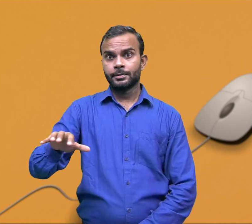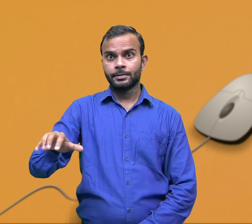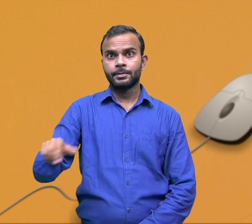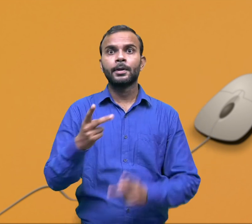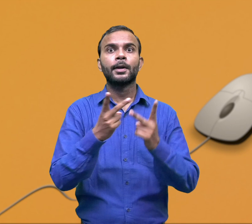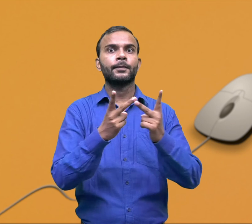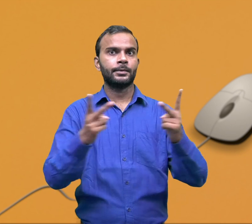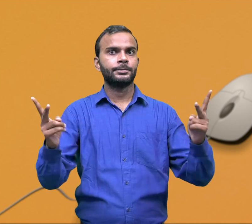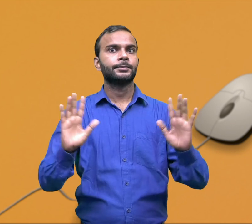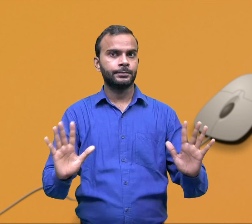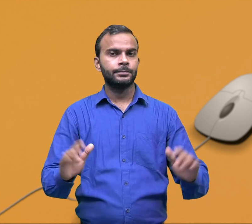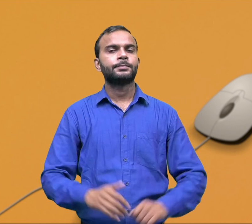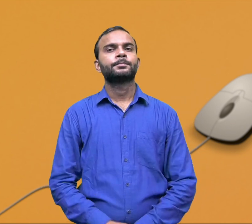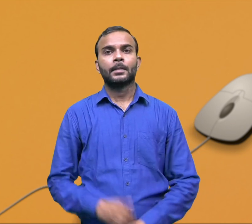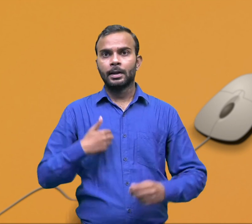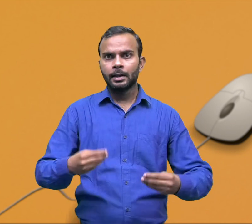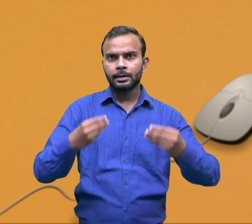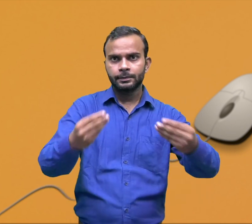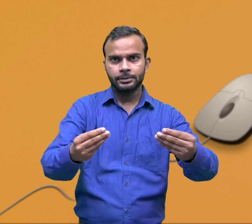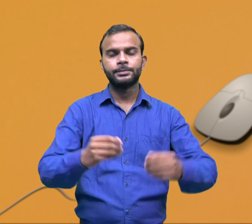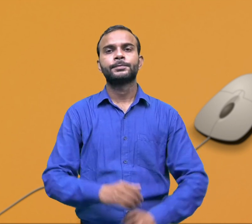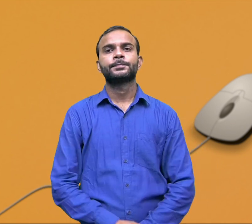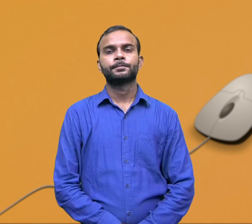There are different types of mouse. Let me tell you.